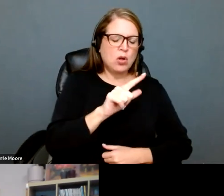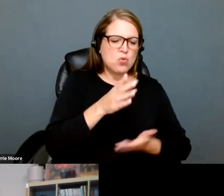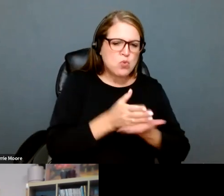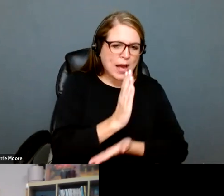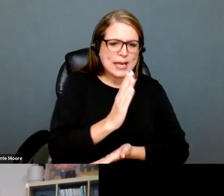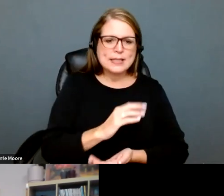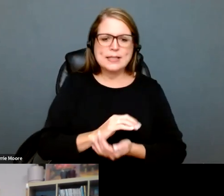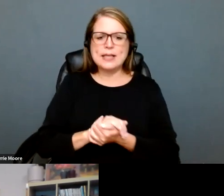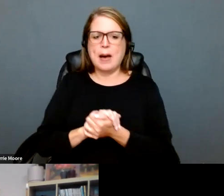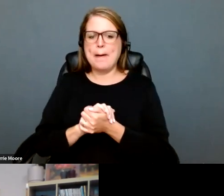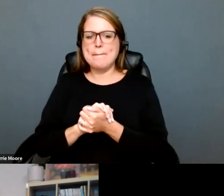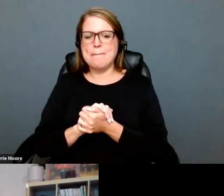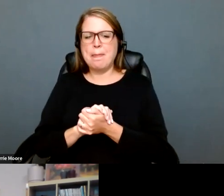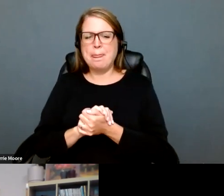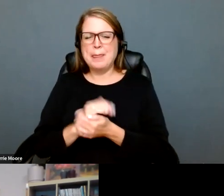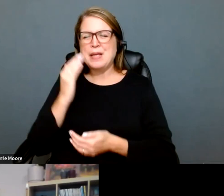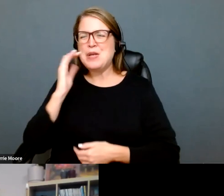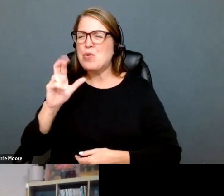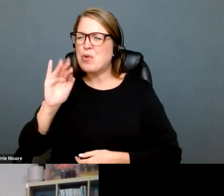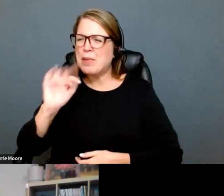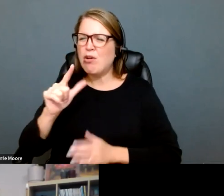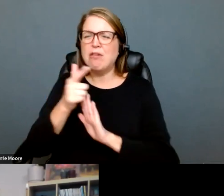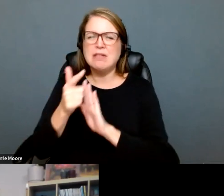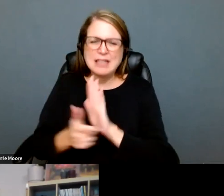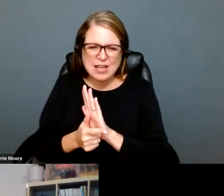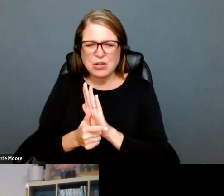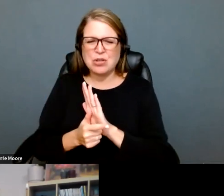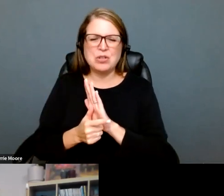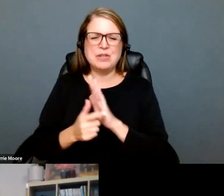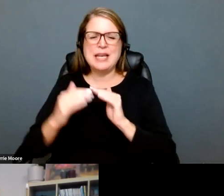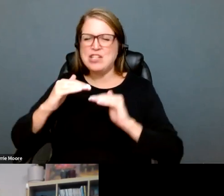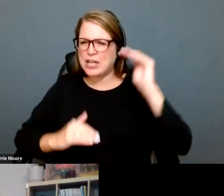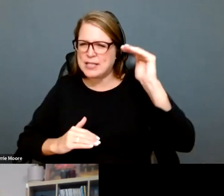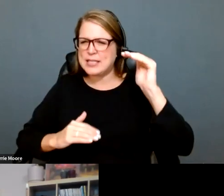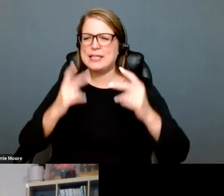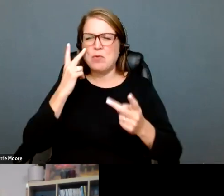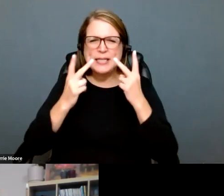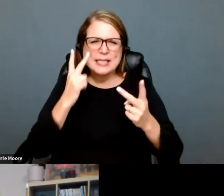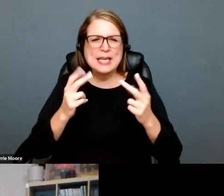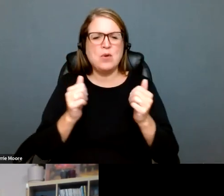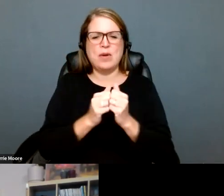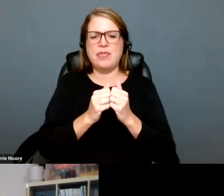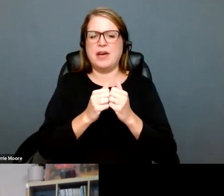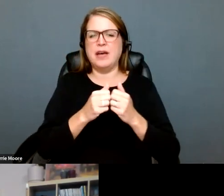ACLU is really broad. Everything from criminal/legal rights and that system and mass incarceration and trying to